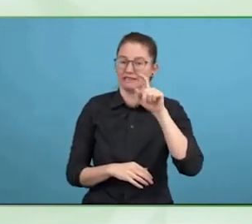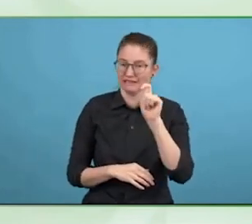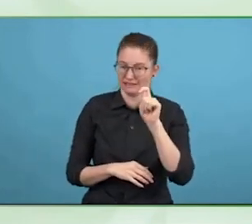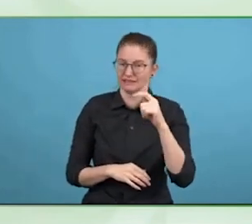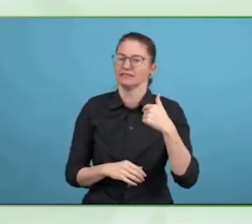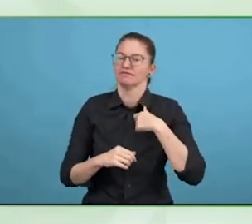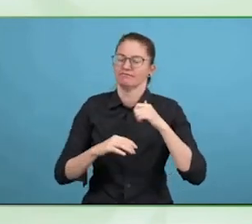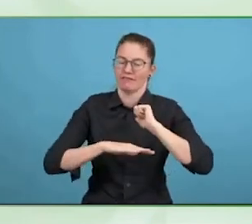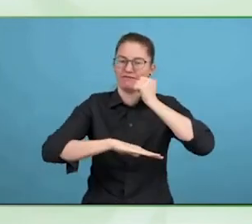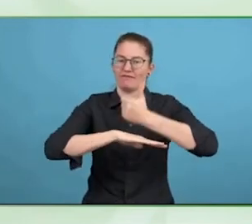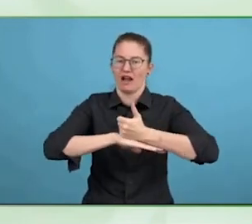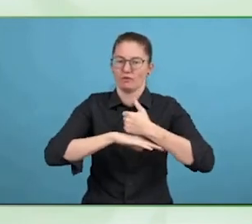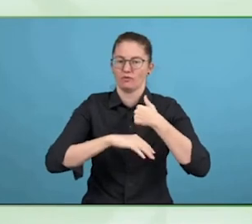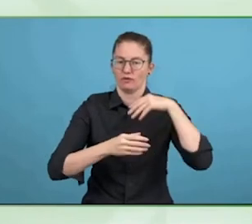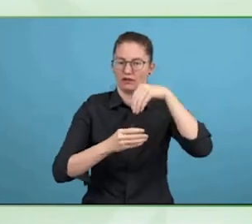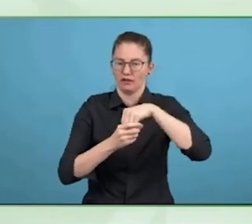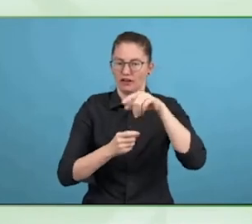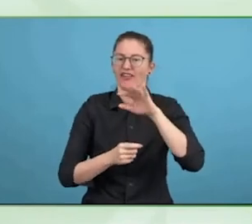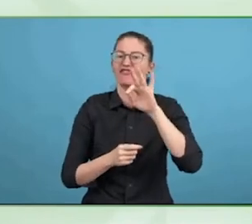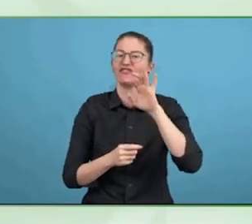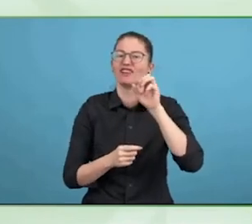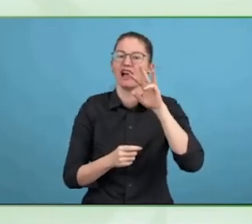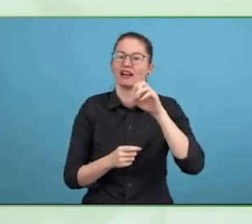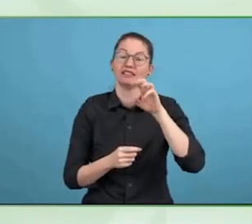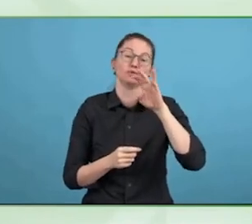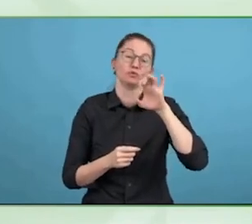not being able to make it in person to the Zero Project.